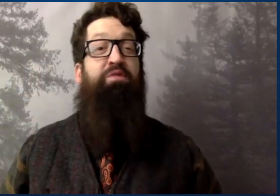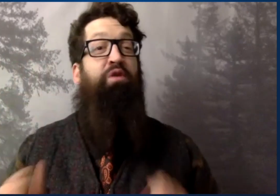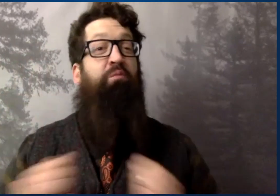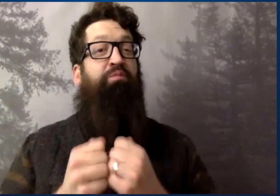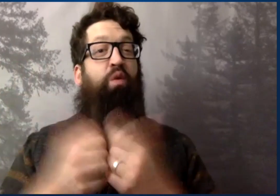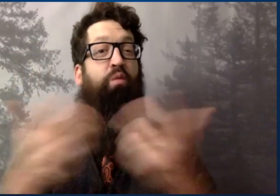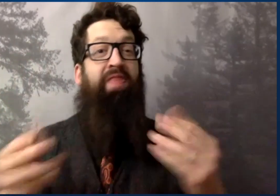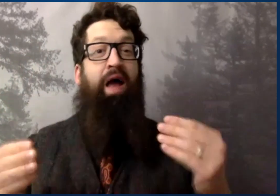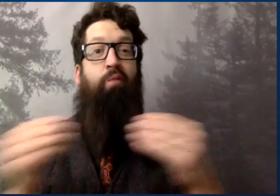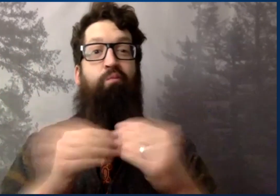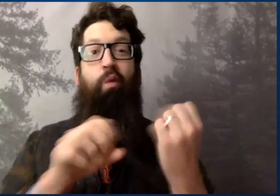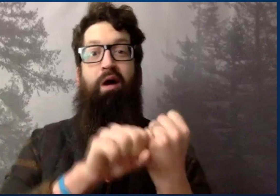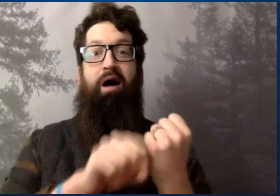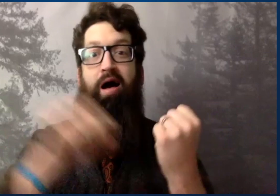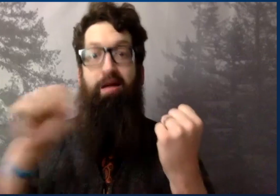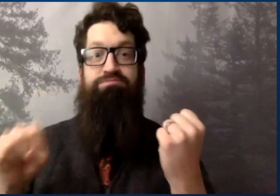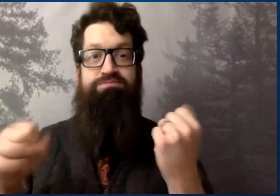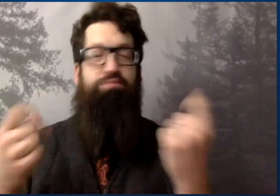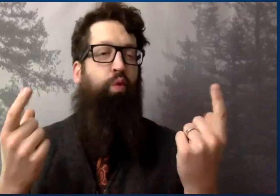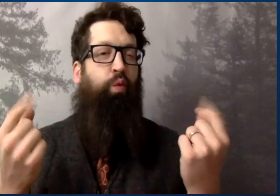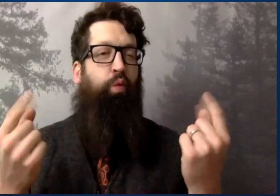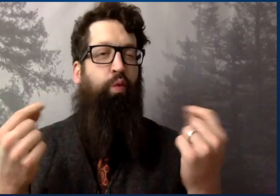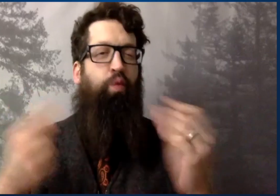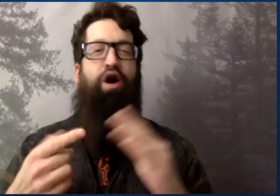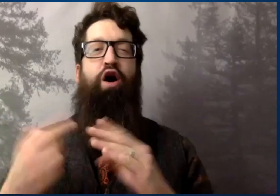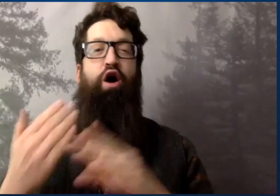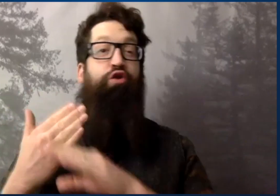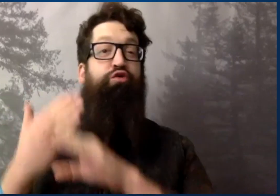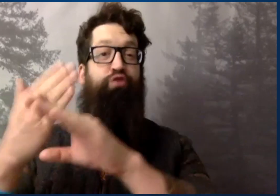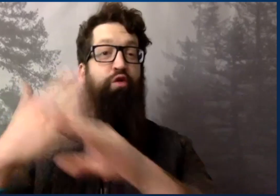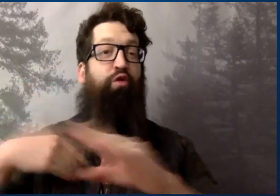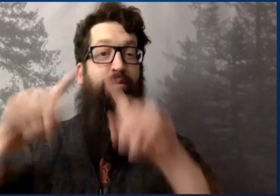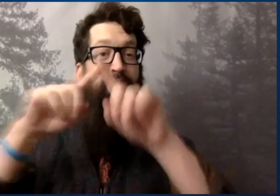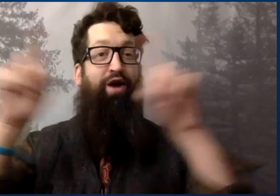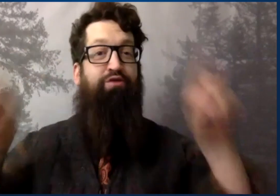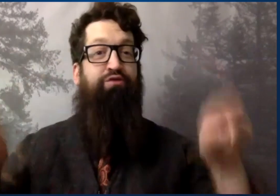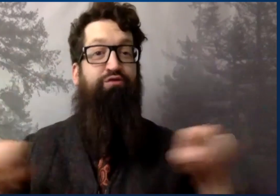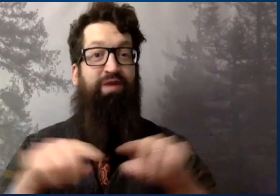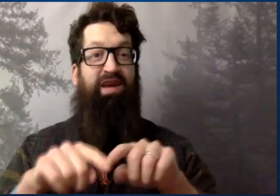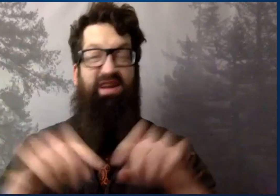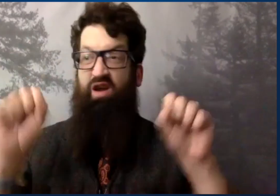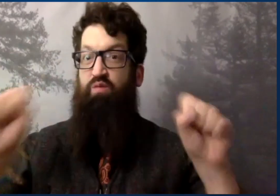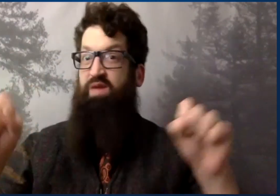So I guess I was hoping that we could get started soon.